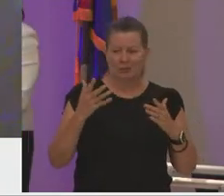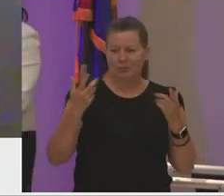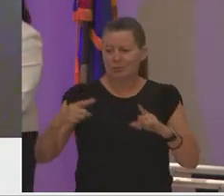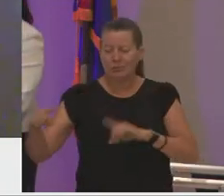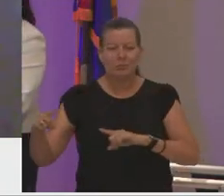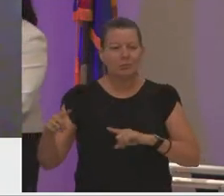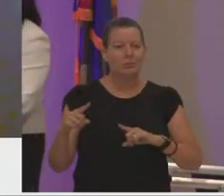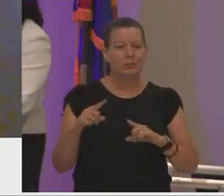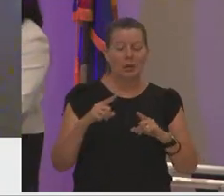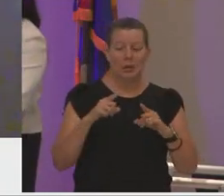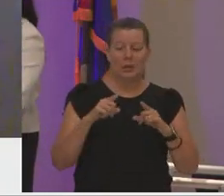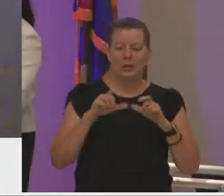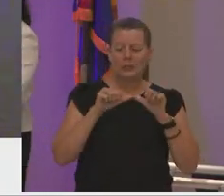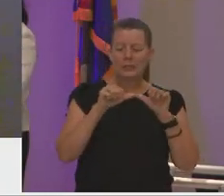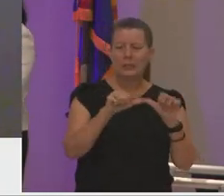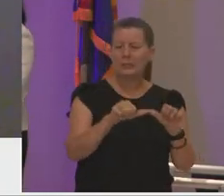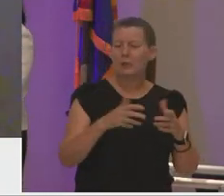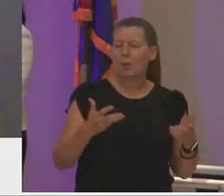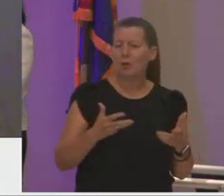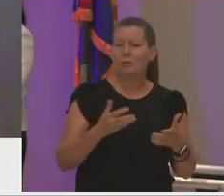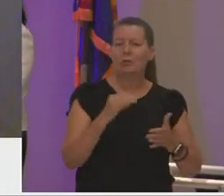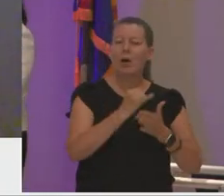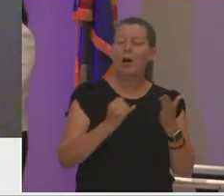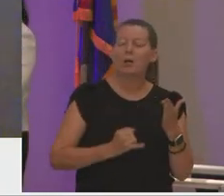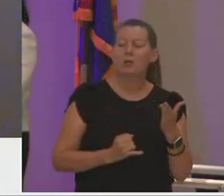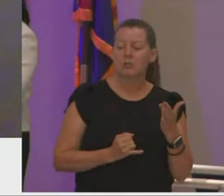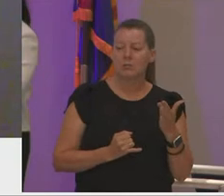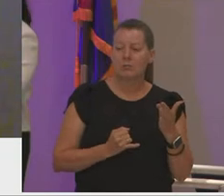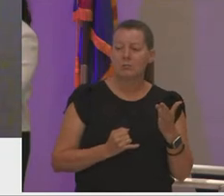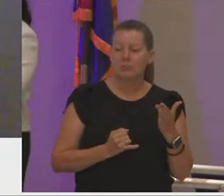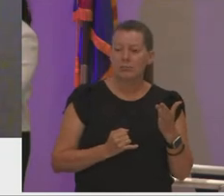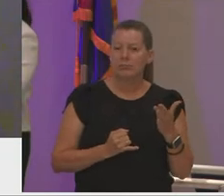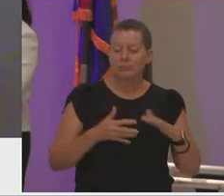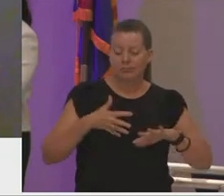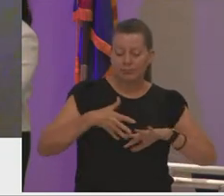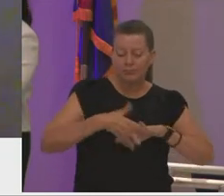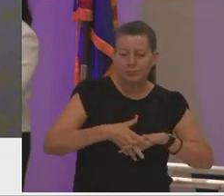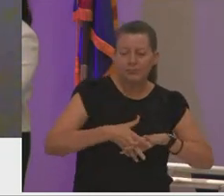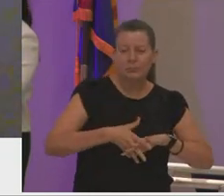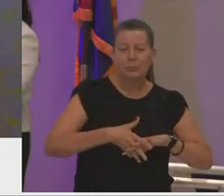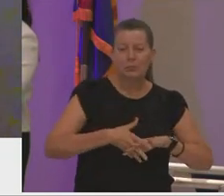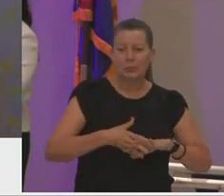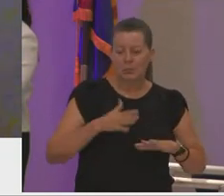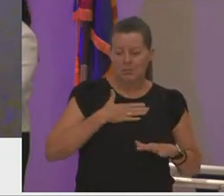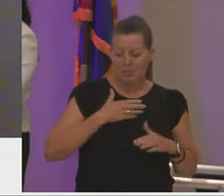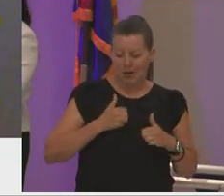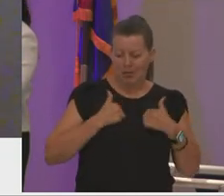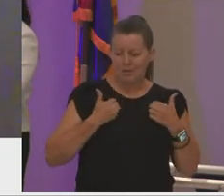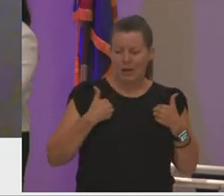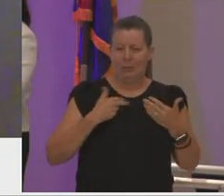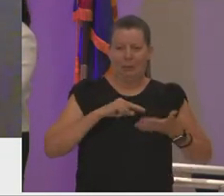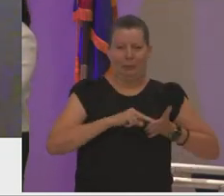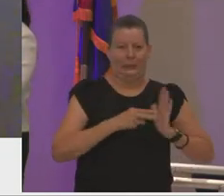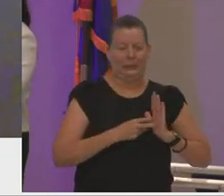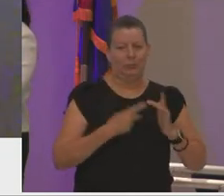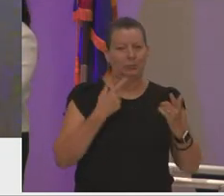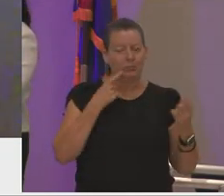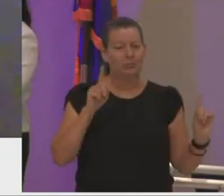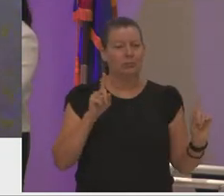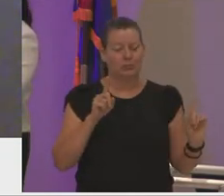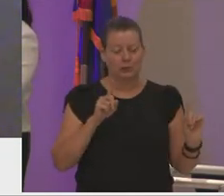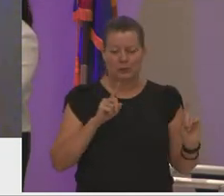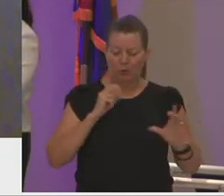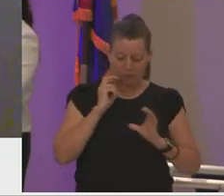i had was art making it grounded me and gave life meaning and so i dove into it as early as